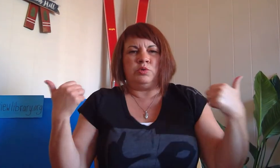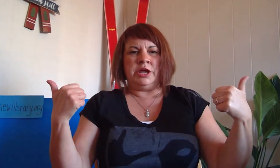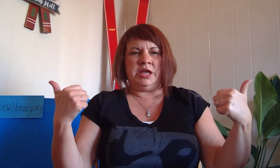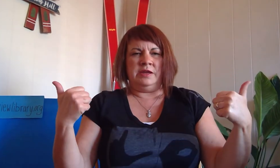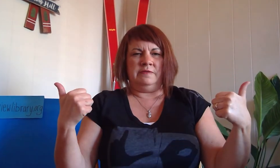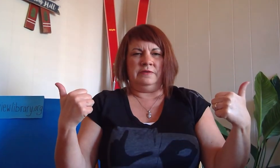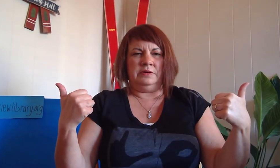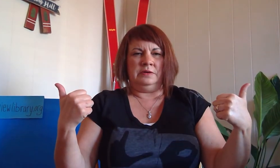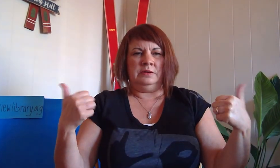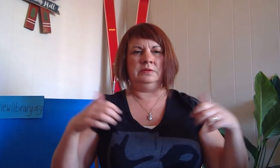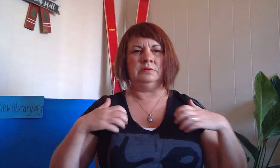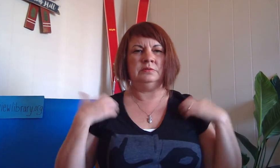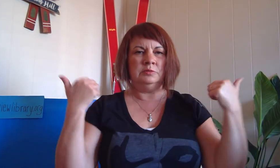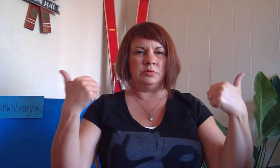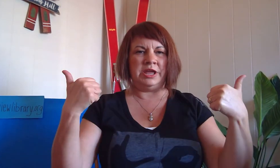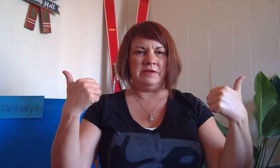brave rave